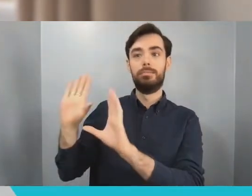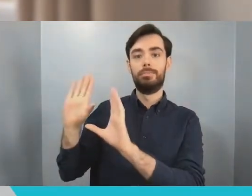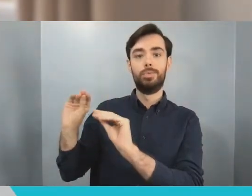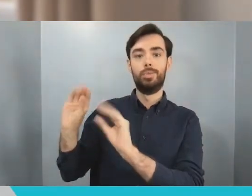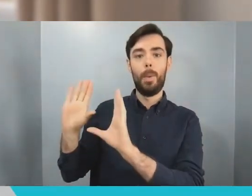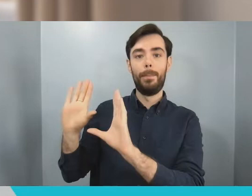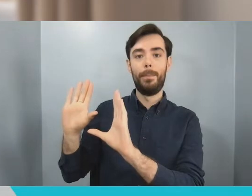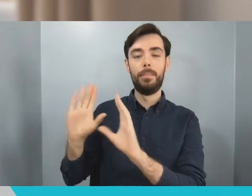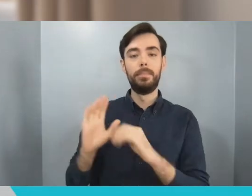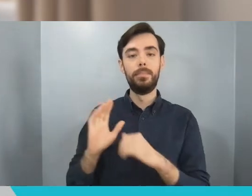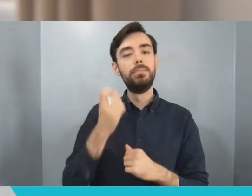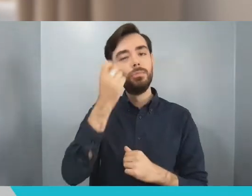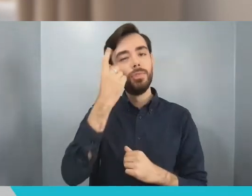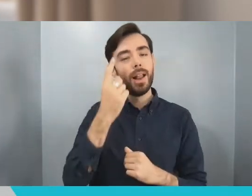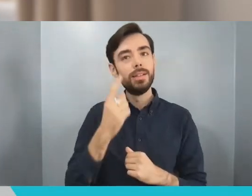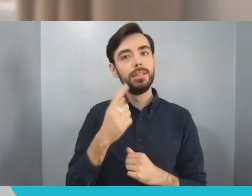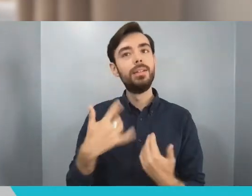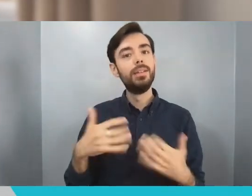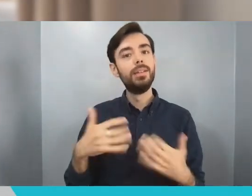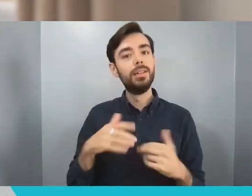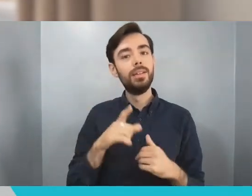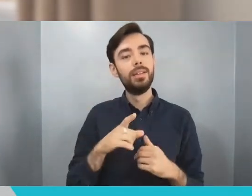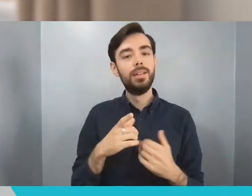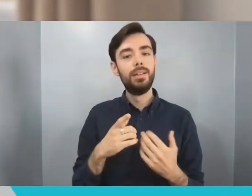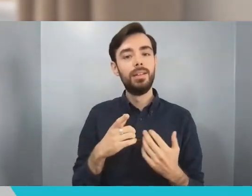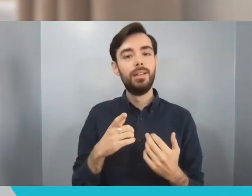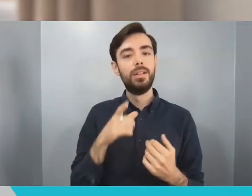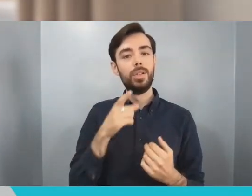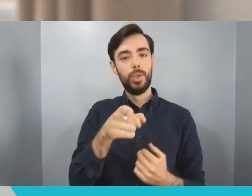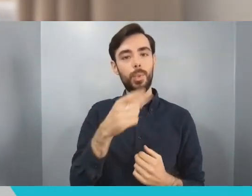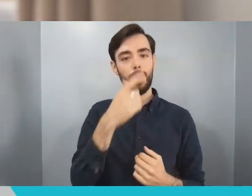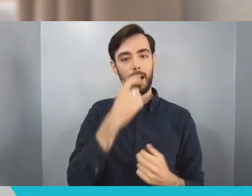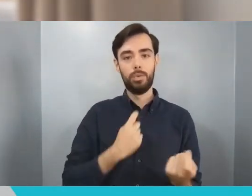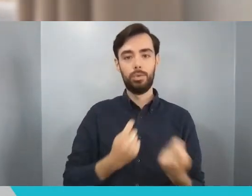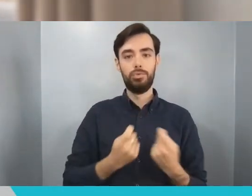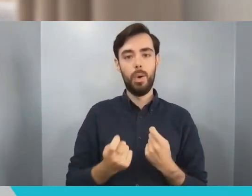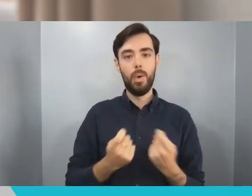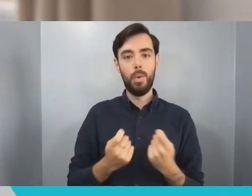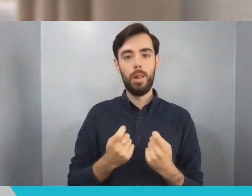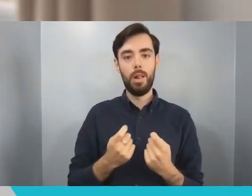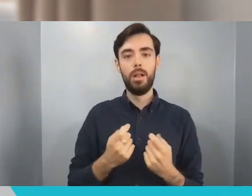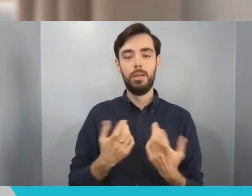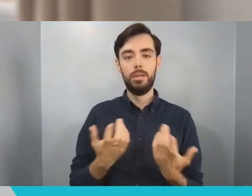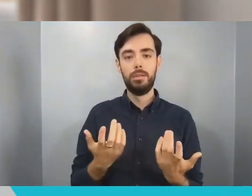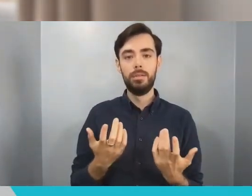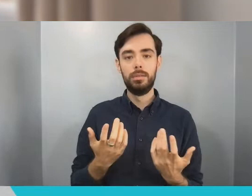luck, it means that you encounter those lucky situations that accelerate your life, but